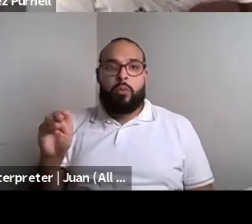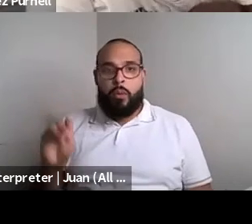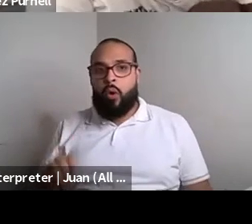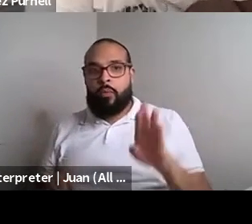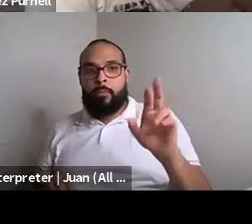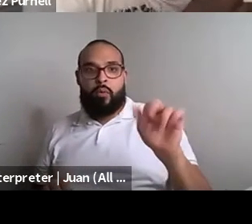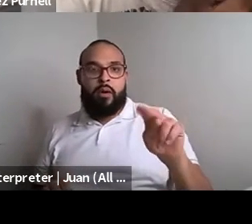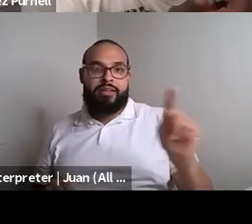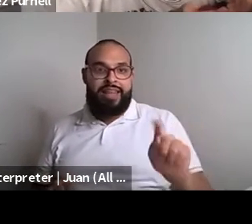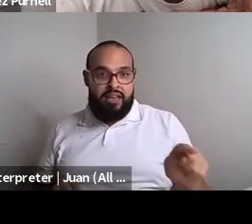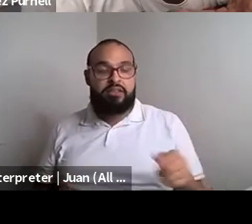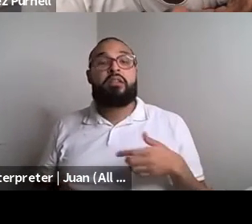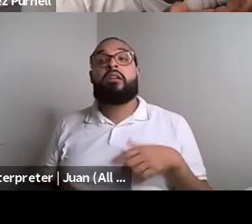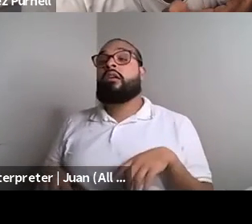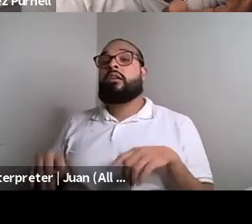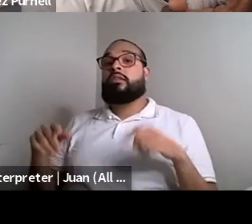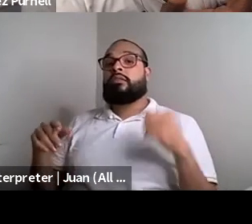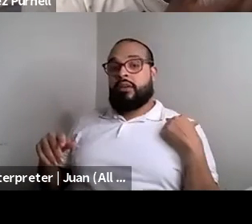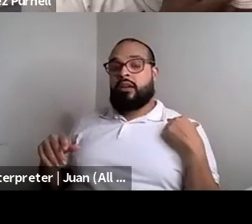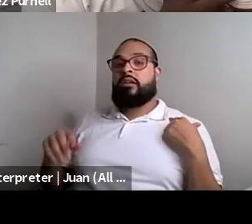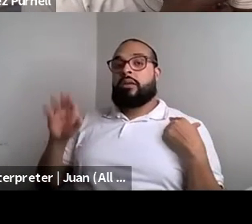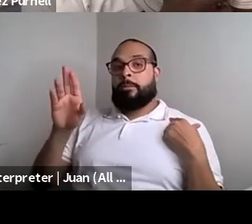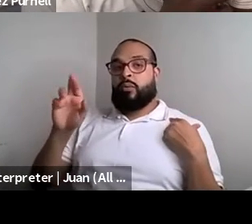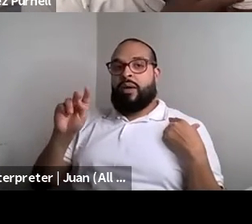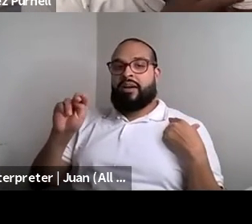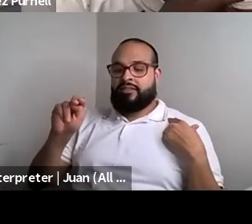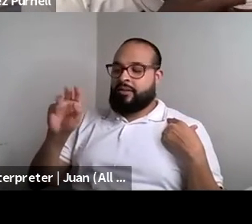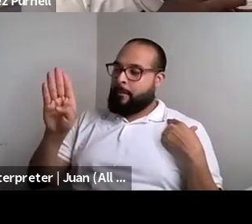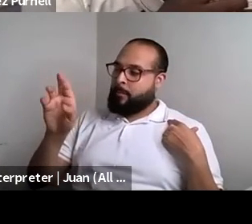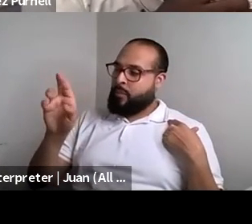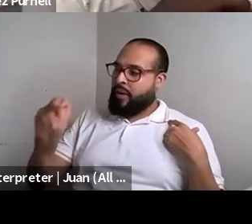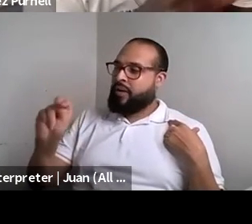Brontez Purnell: I'm, I'm just really appreciate in this time. Brontez Purnell: Um, how